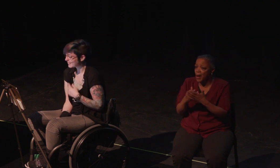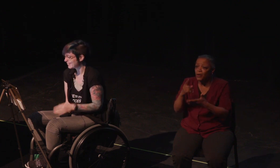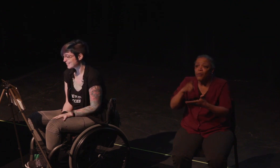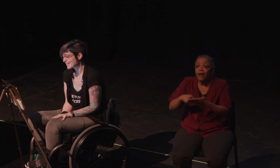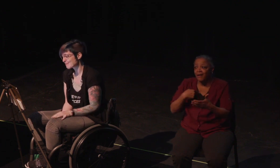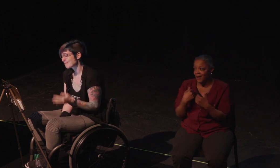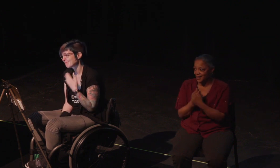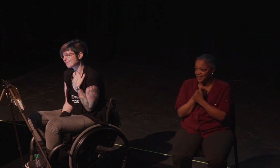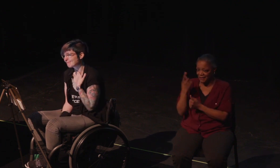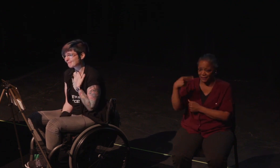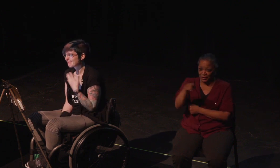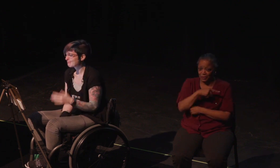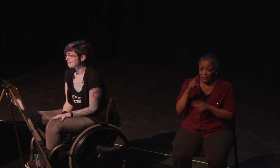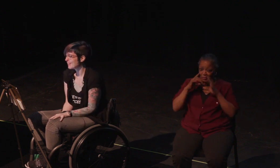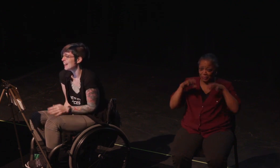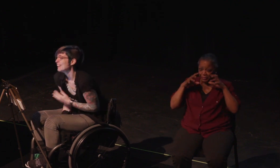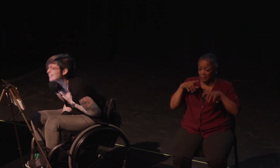I got every single ending.